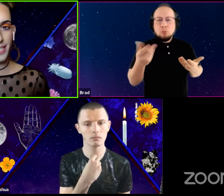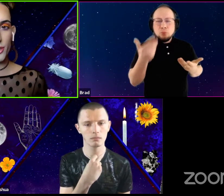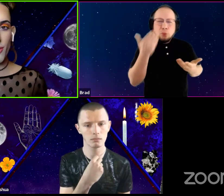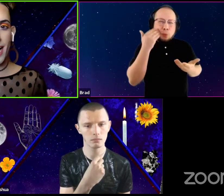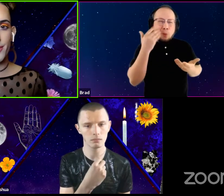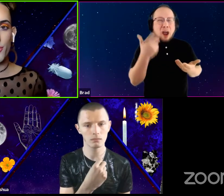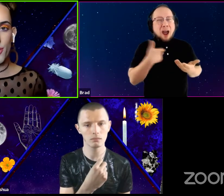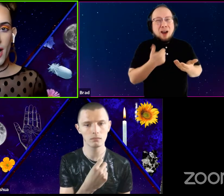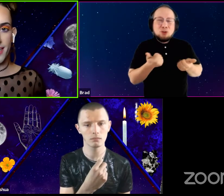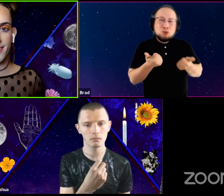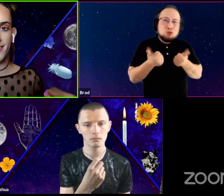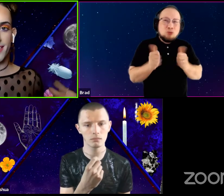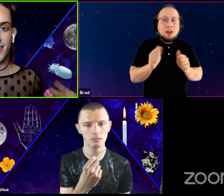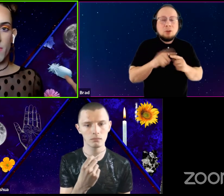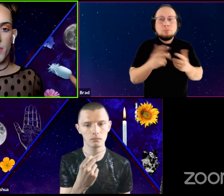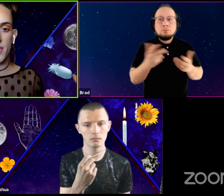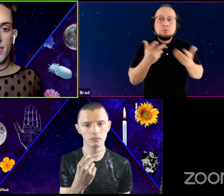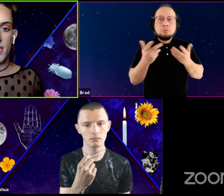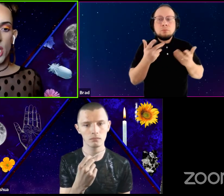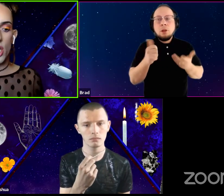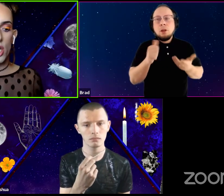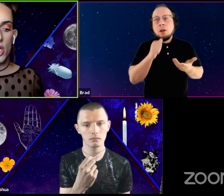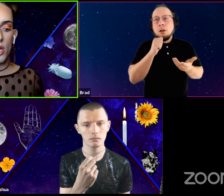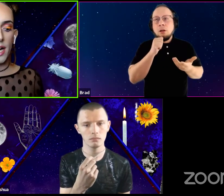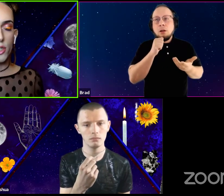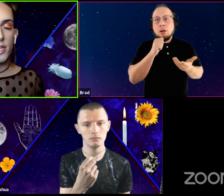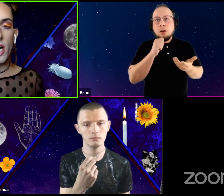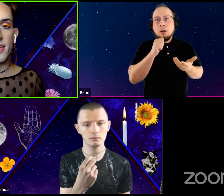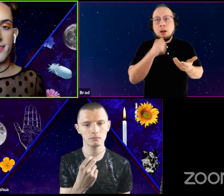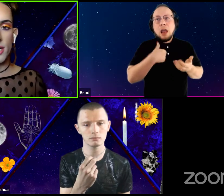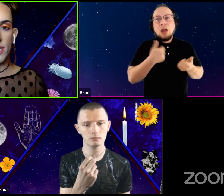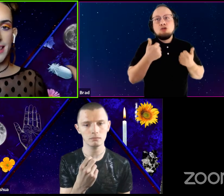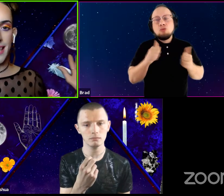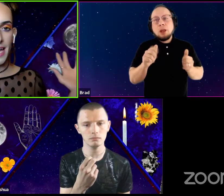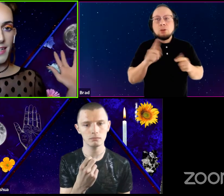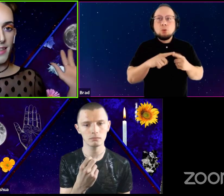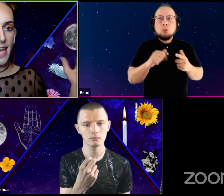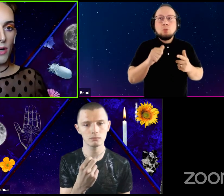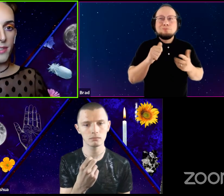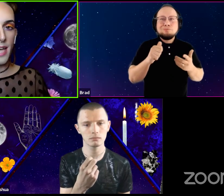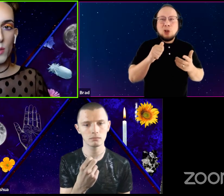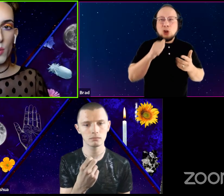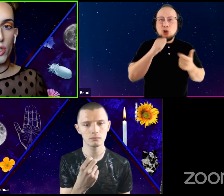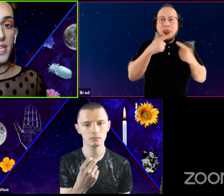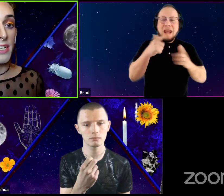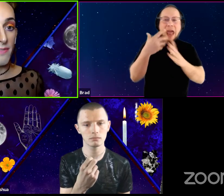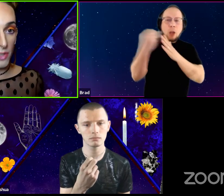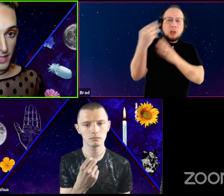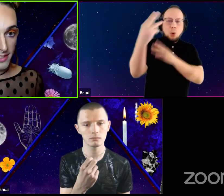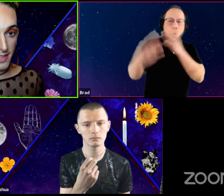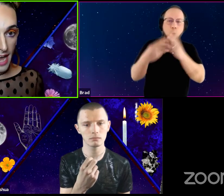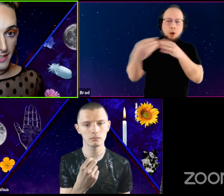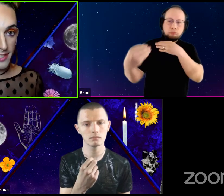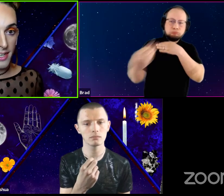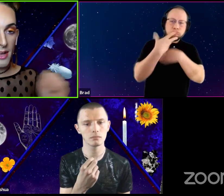I try to not necessarily be, I try to not necessarily let the outside world influence that.